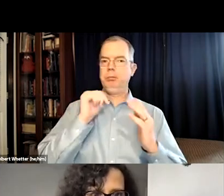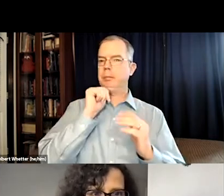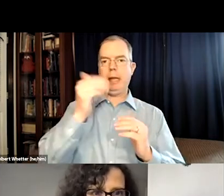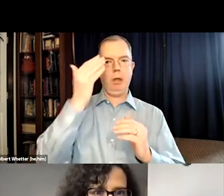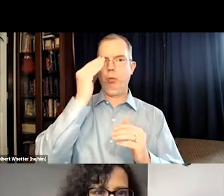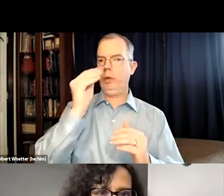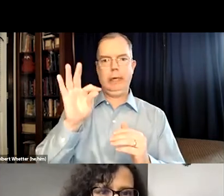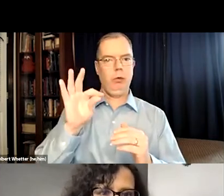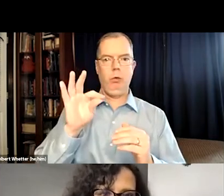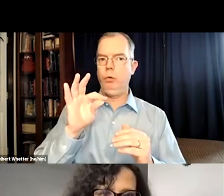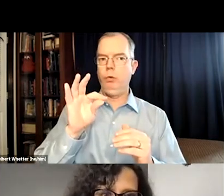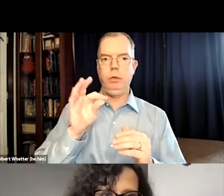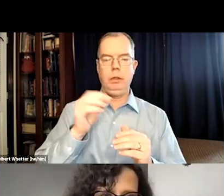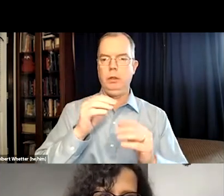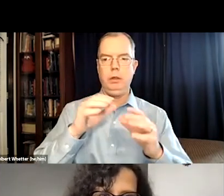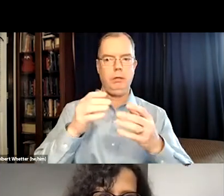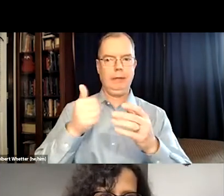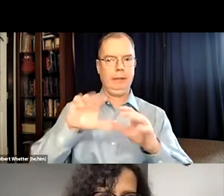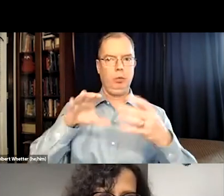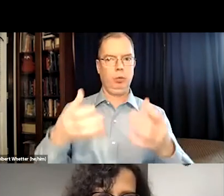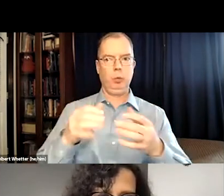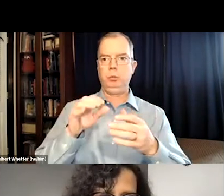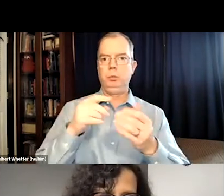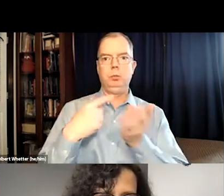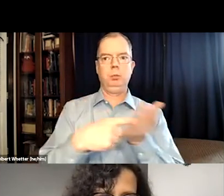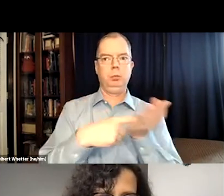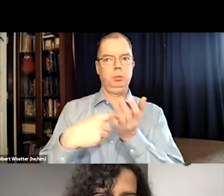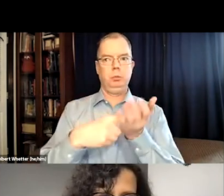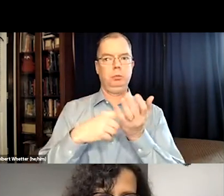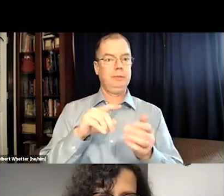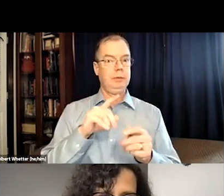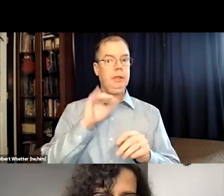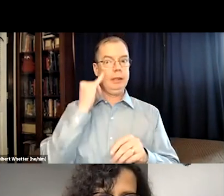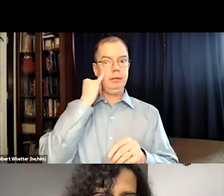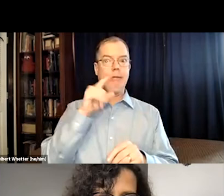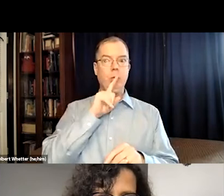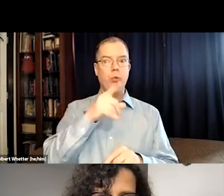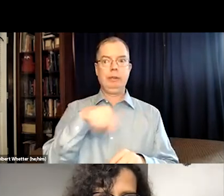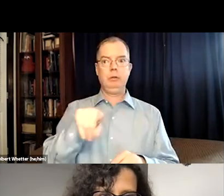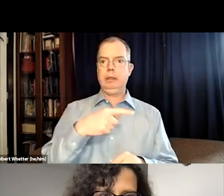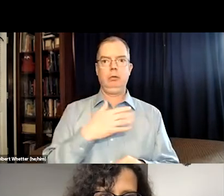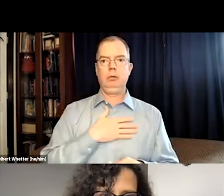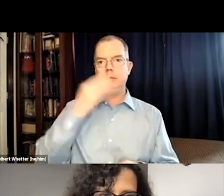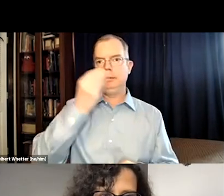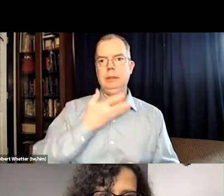Yeah, Delbert. I'm not aware of any organization or group that is discussing this.